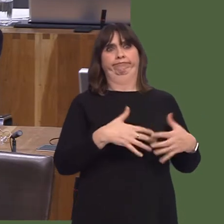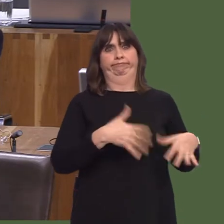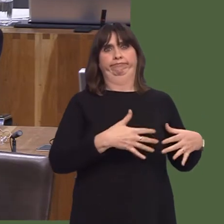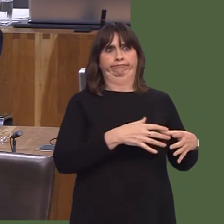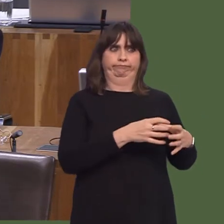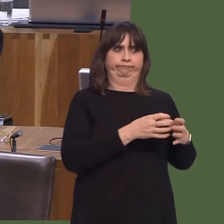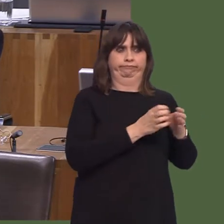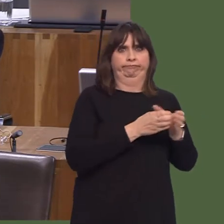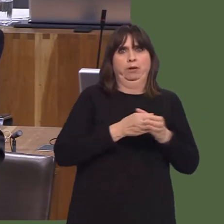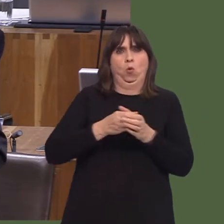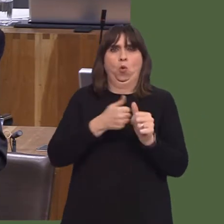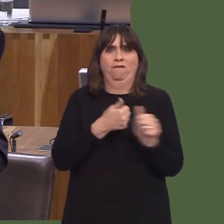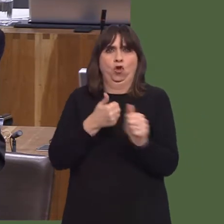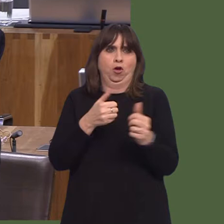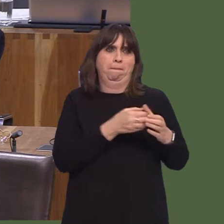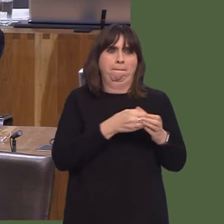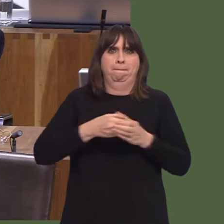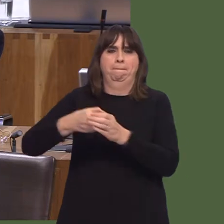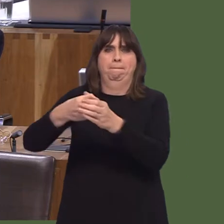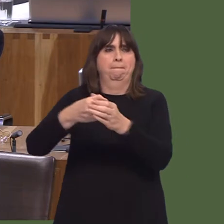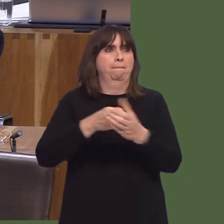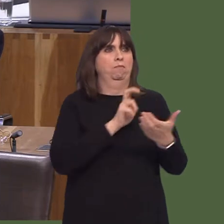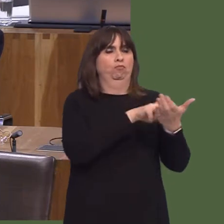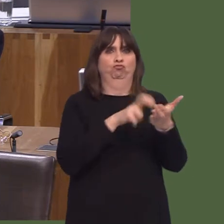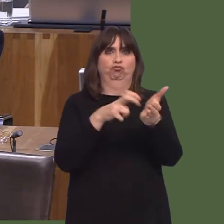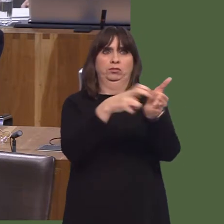If Abellio is removed from it, that means, of course, that there are only two bids.